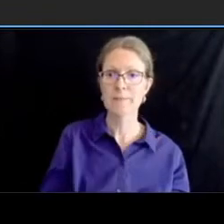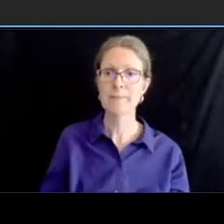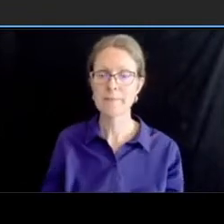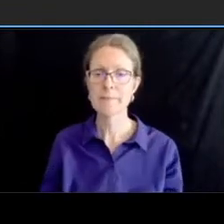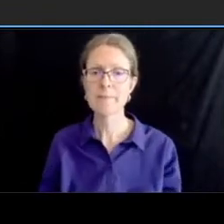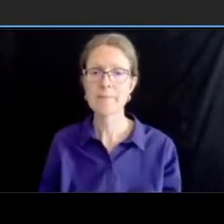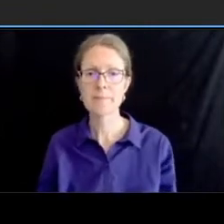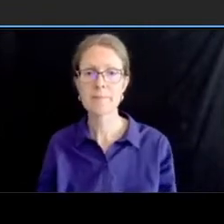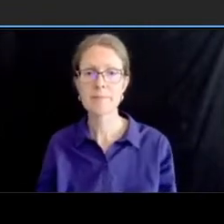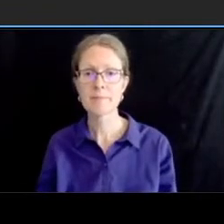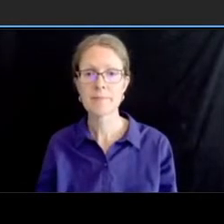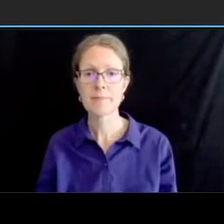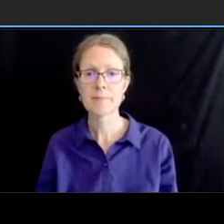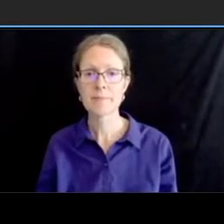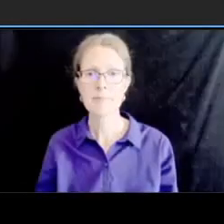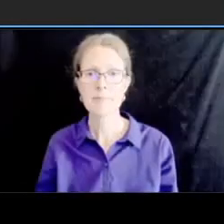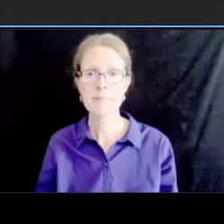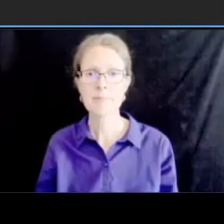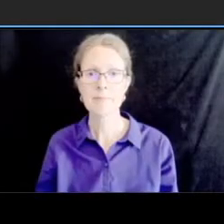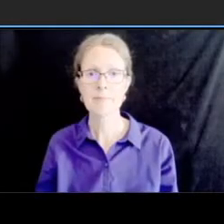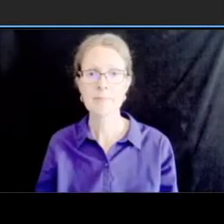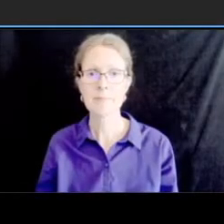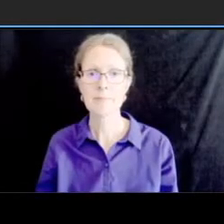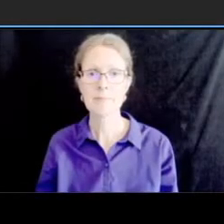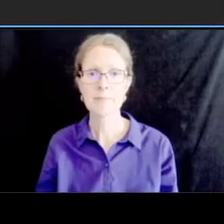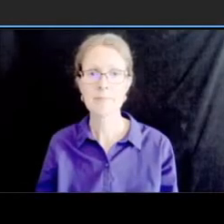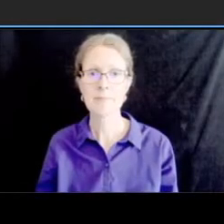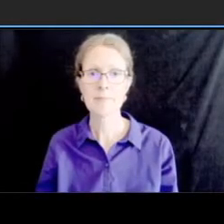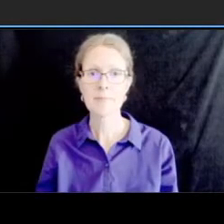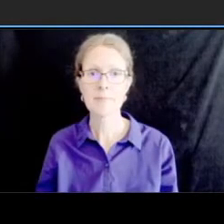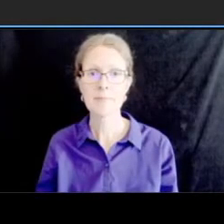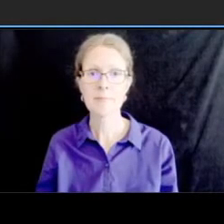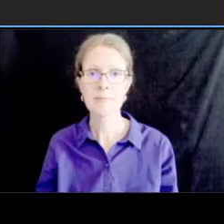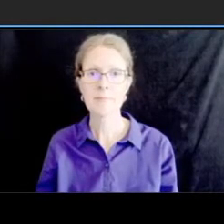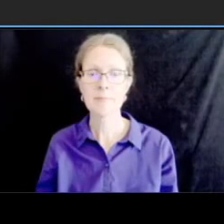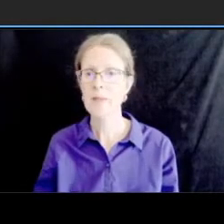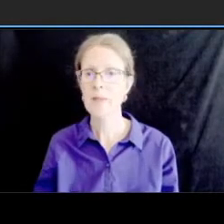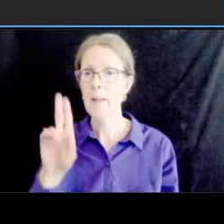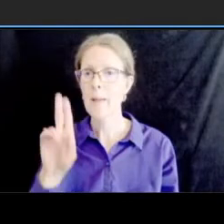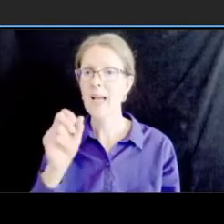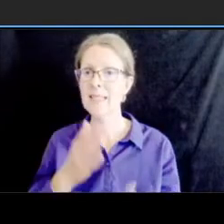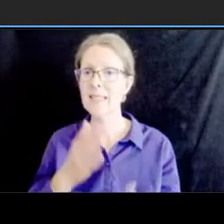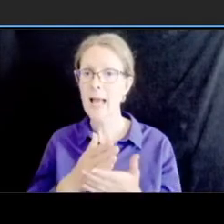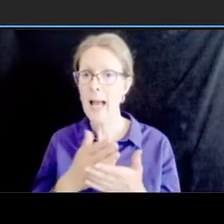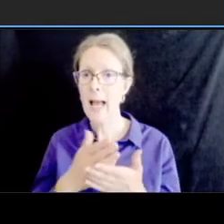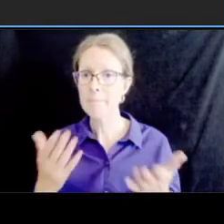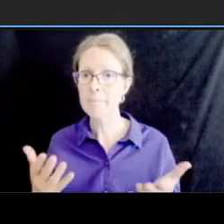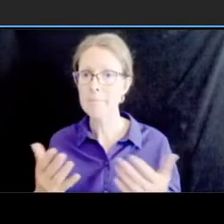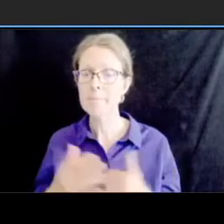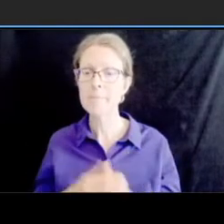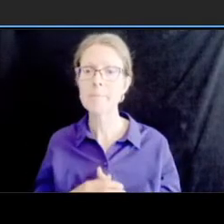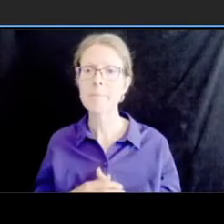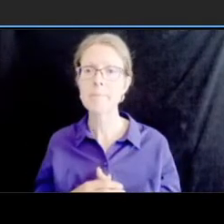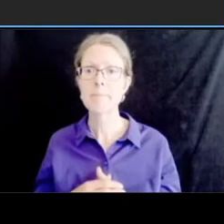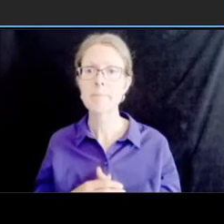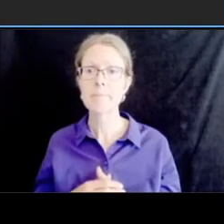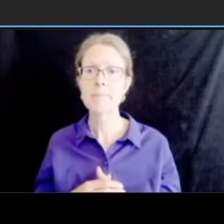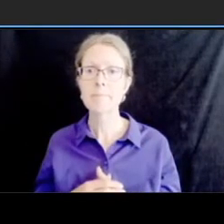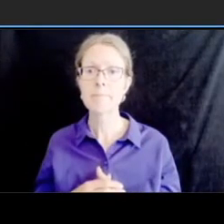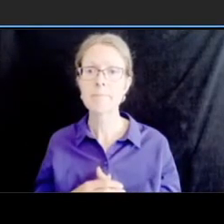bus stops in this segment are again to be relocated and consolidated in accordance with